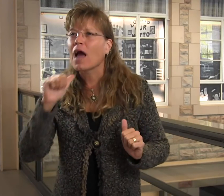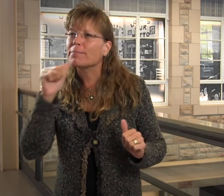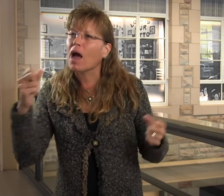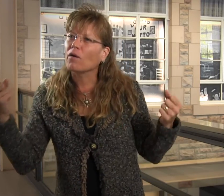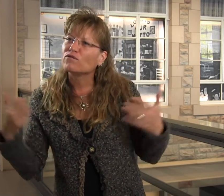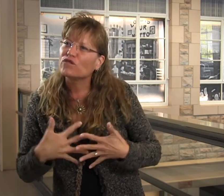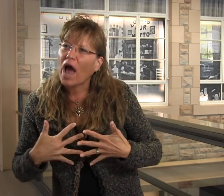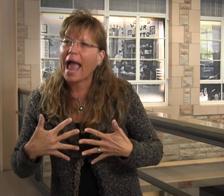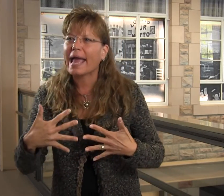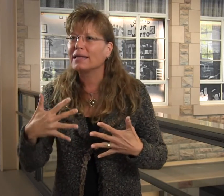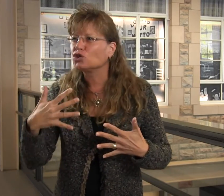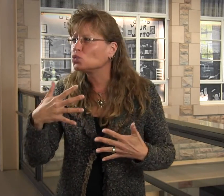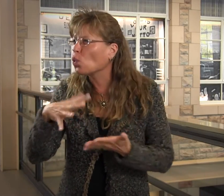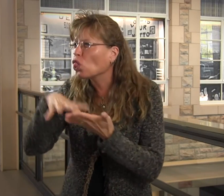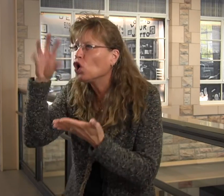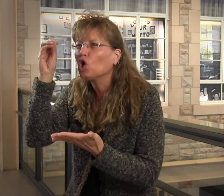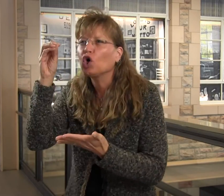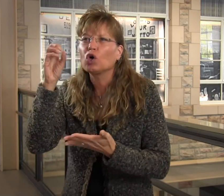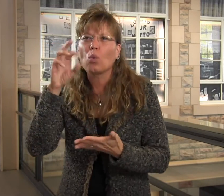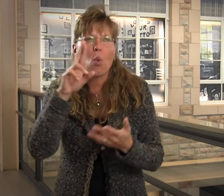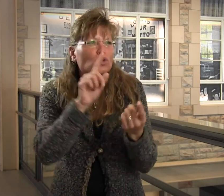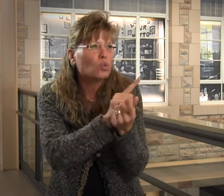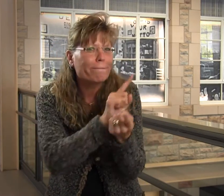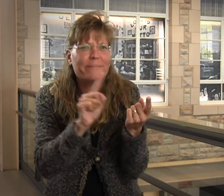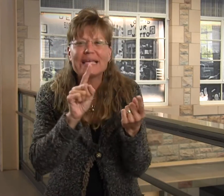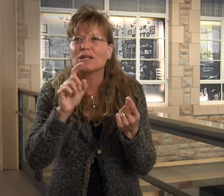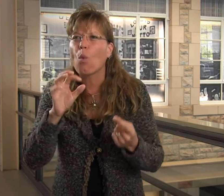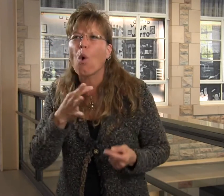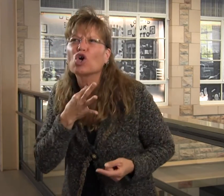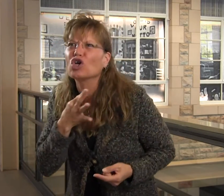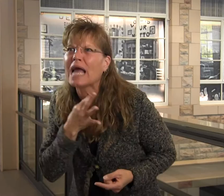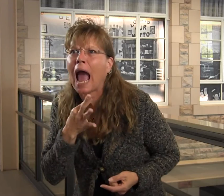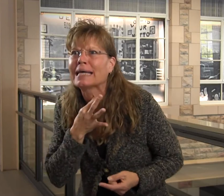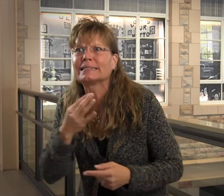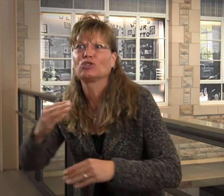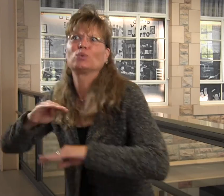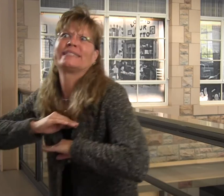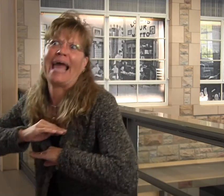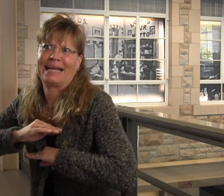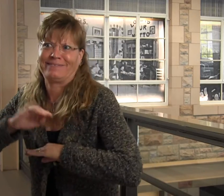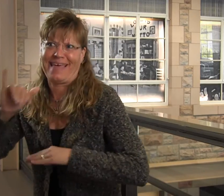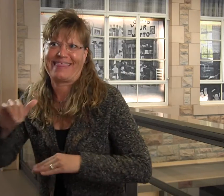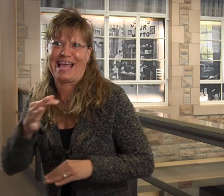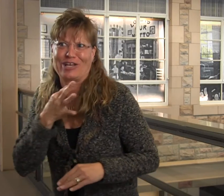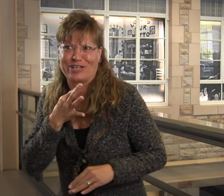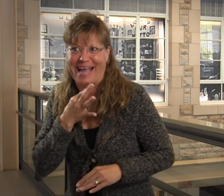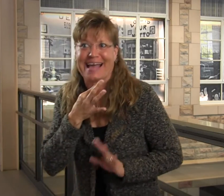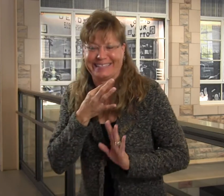I'm assertive. I'm not afraid to learn new things or to meet new people. I need to satisfy that